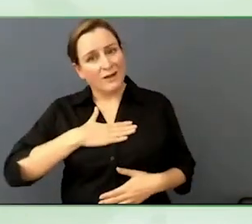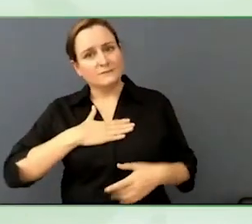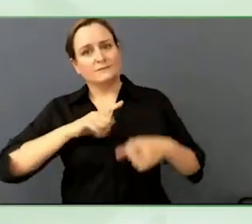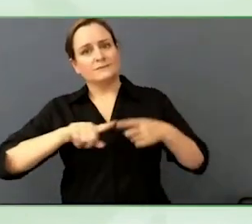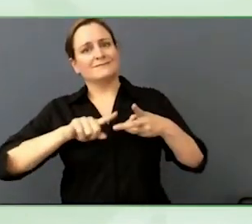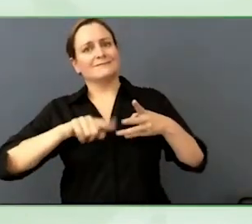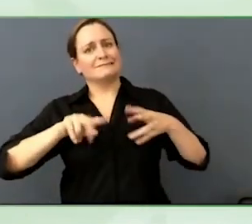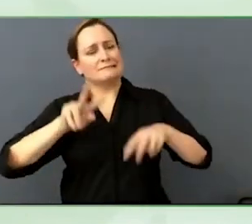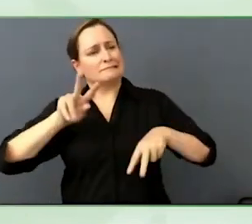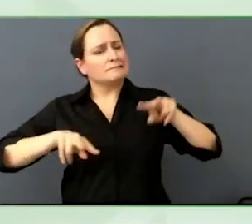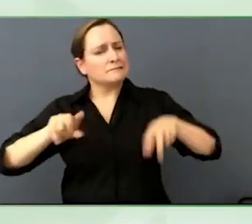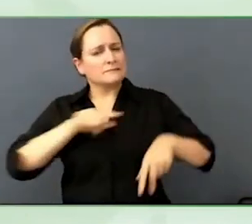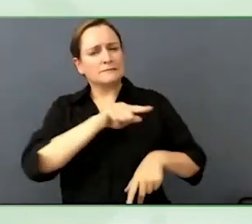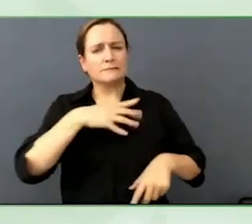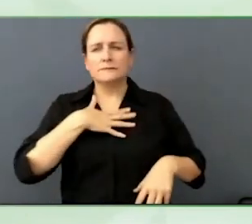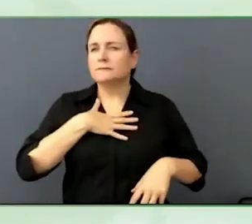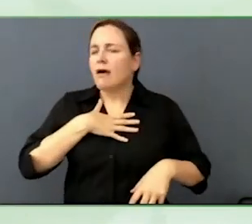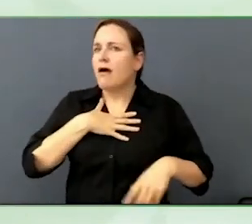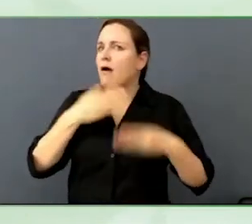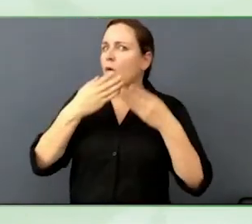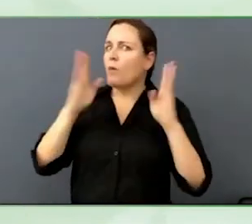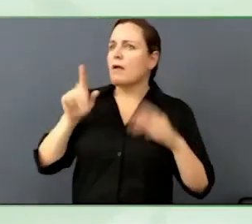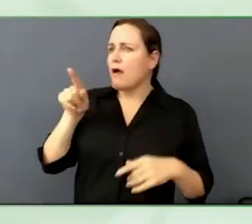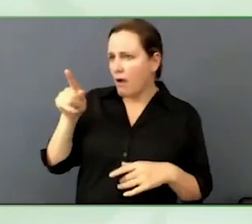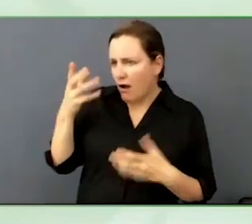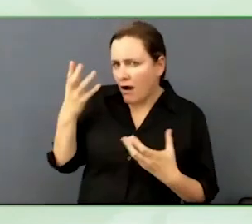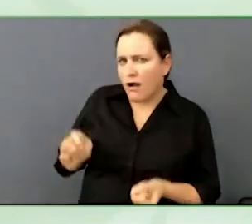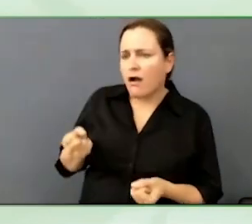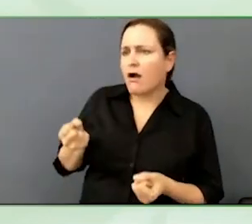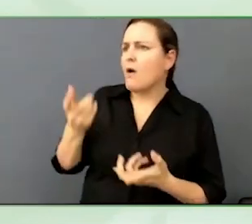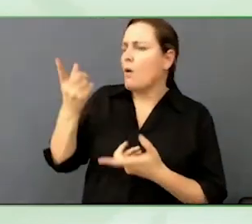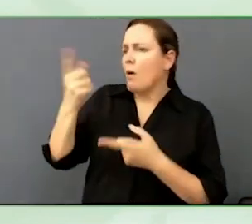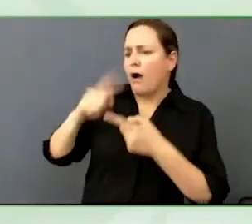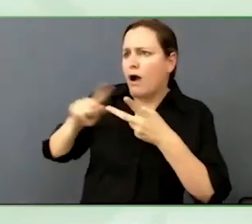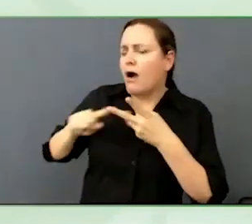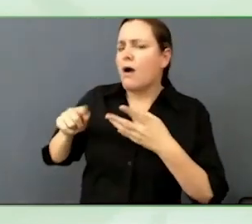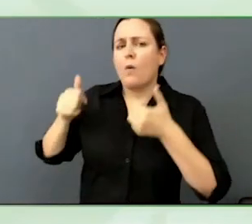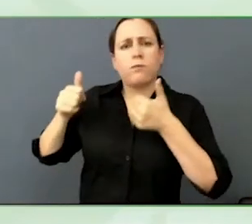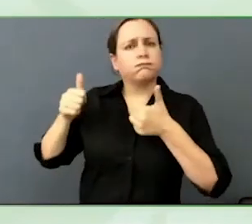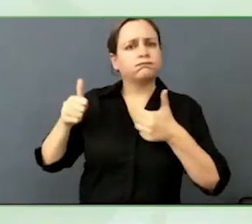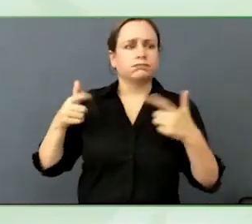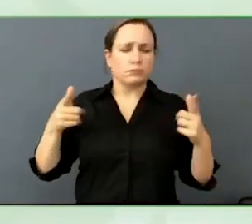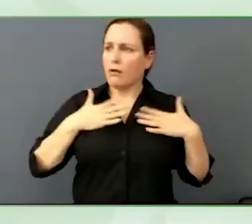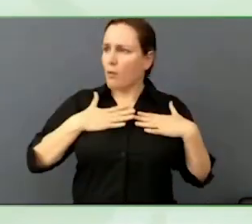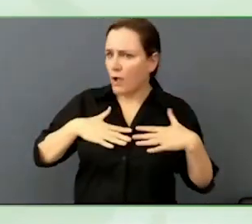We need to be realistic about how to do that. Otherwise, all of that live content will go and caption.